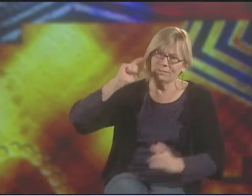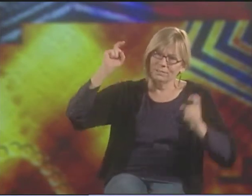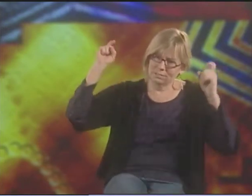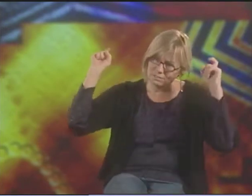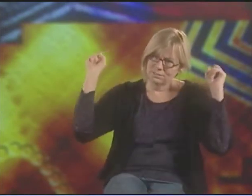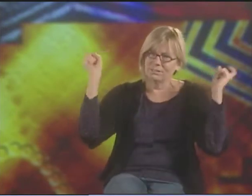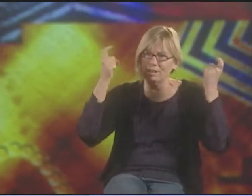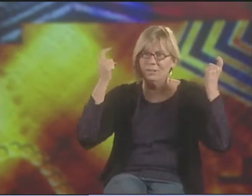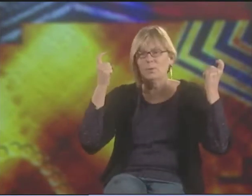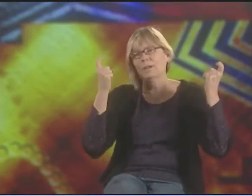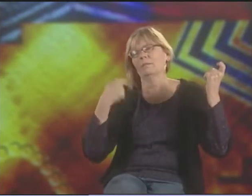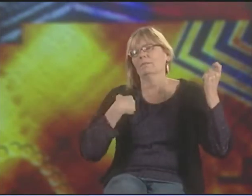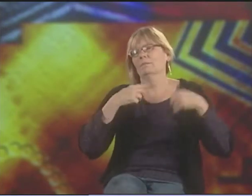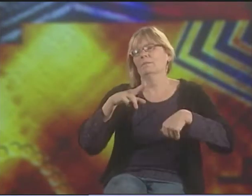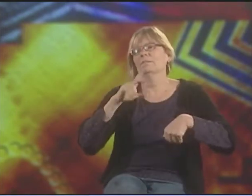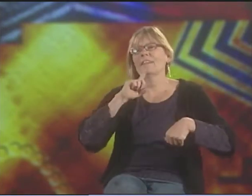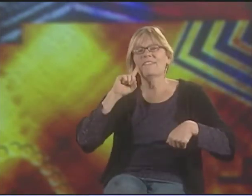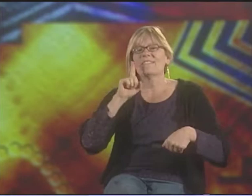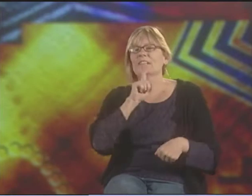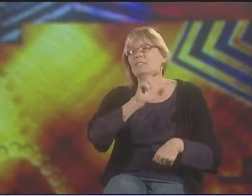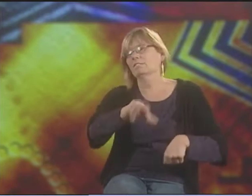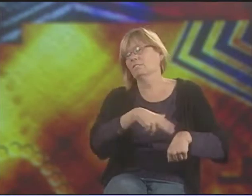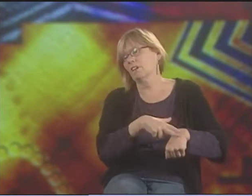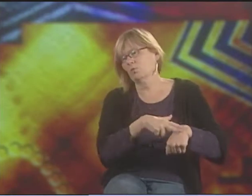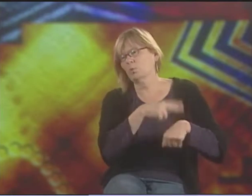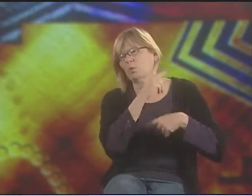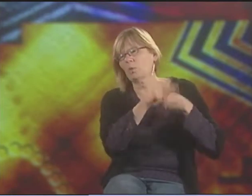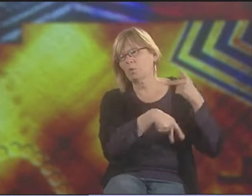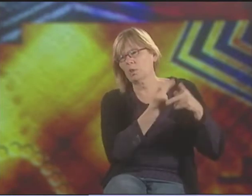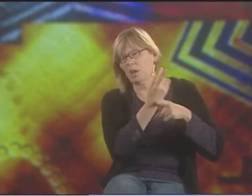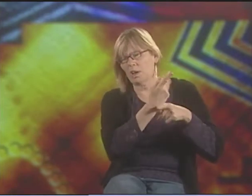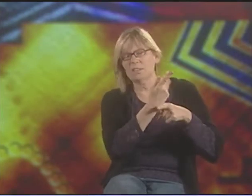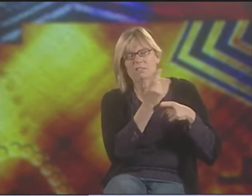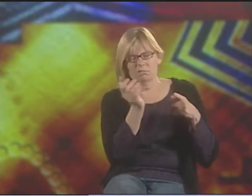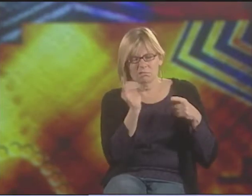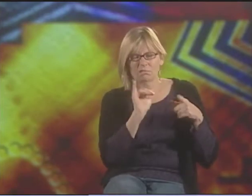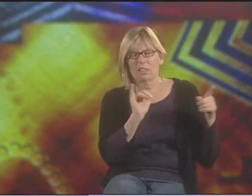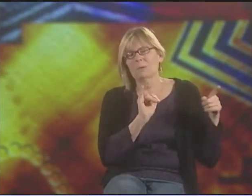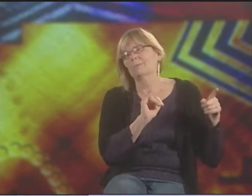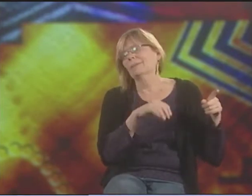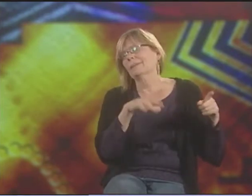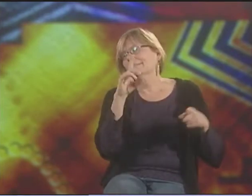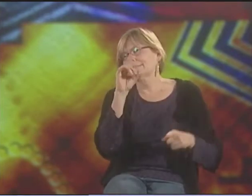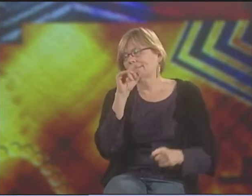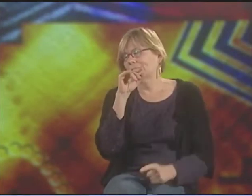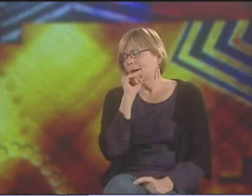IS IDENTIFYING MYSELF AS A DEAF PERSON AND CELEBRATING THAT AS A CREATURE OF THE NATURAL WORLD.